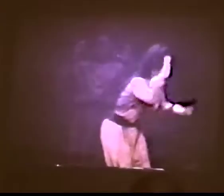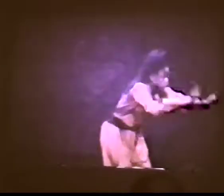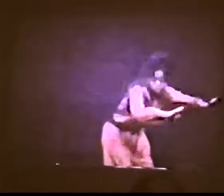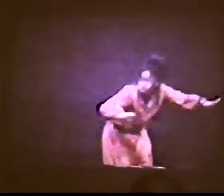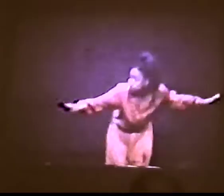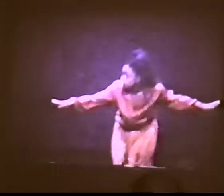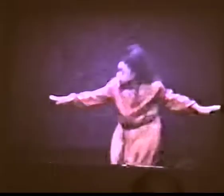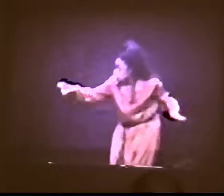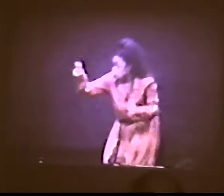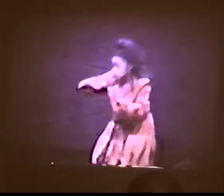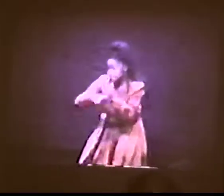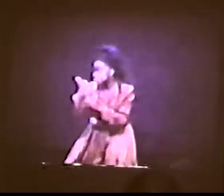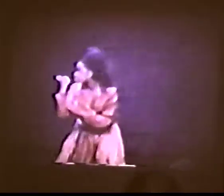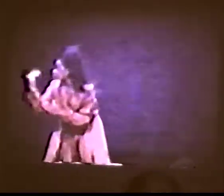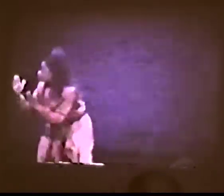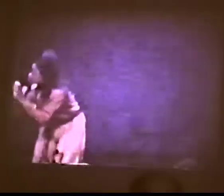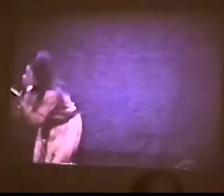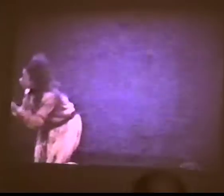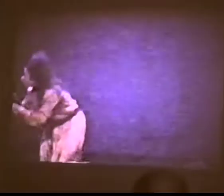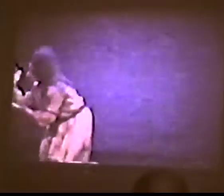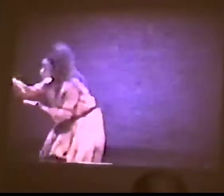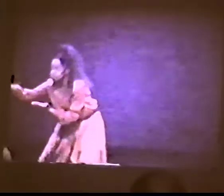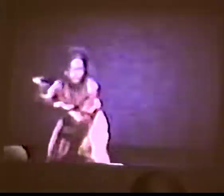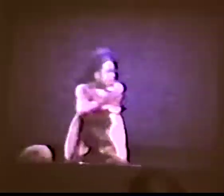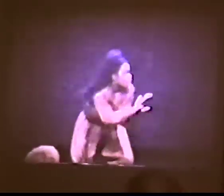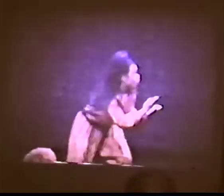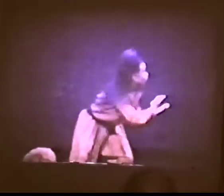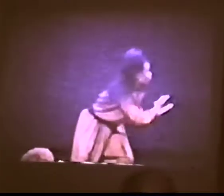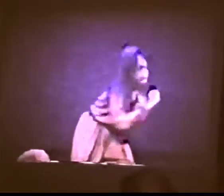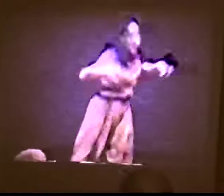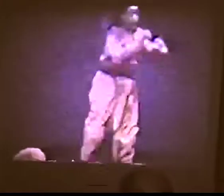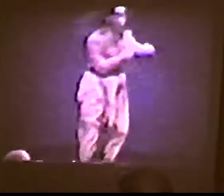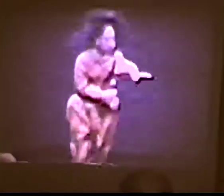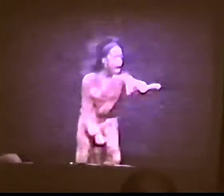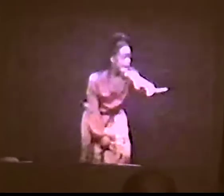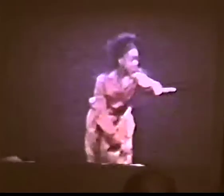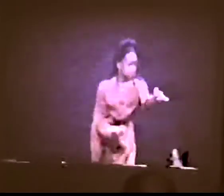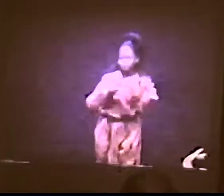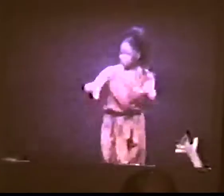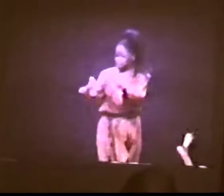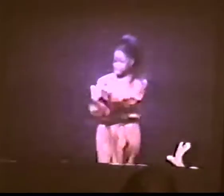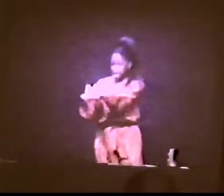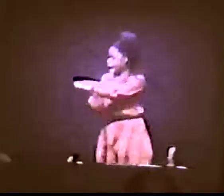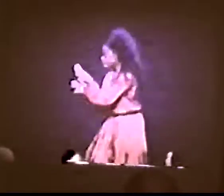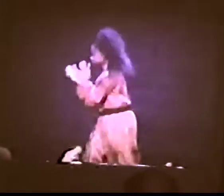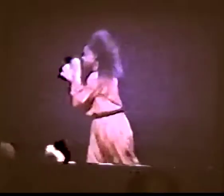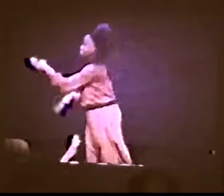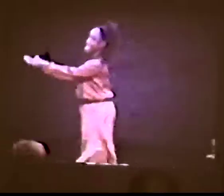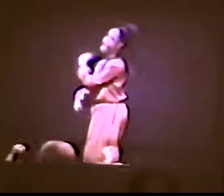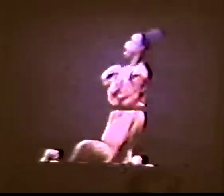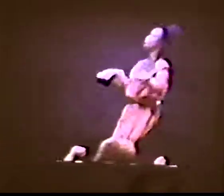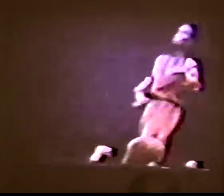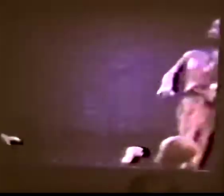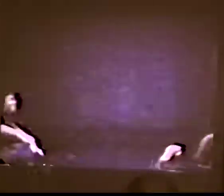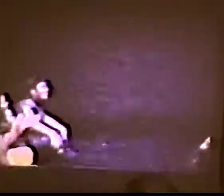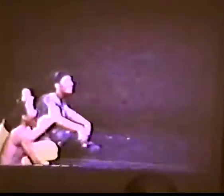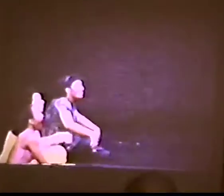YOU EVER TRY TO READ 15 BOOKS IN 3 WEEKS? [SHOUTING]